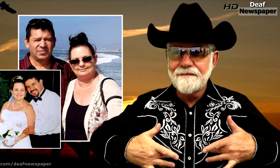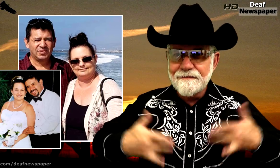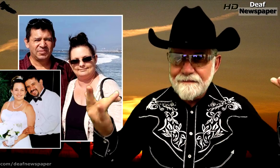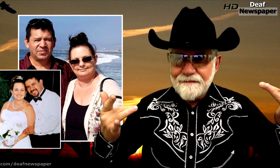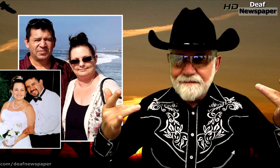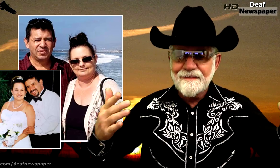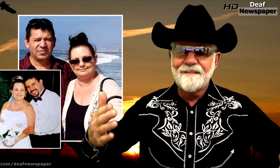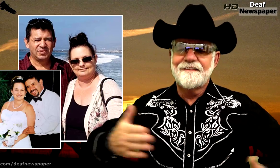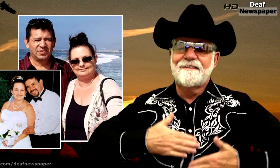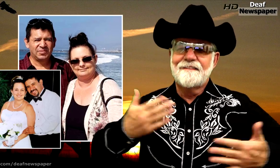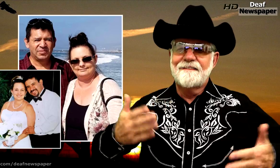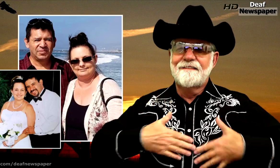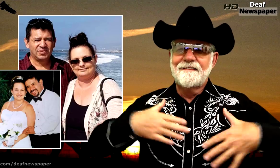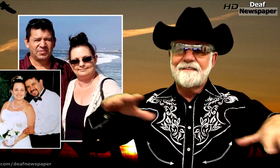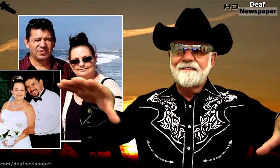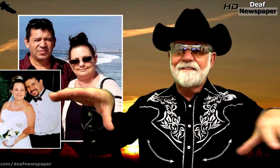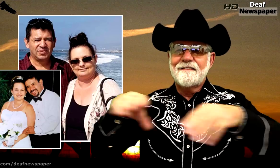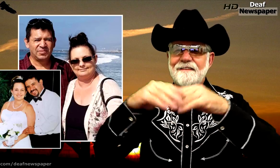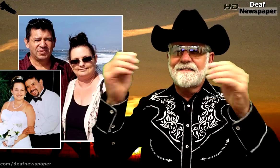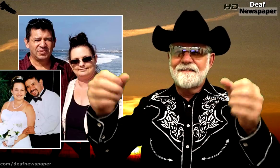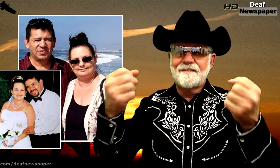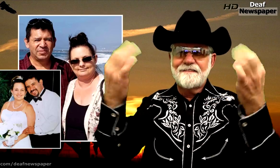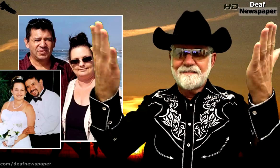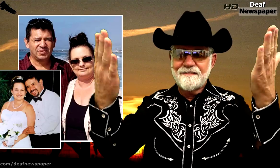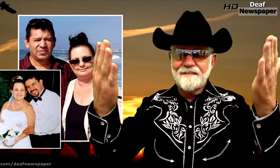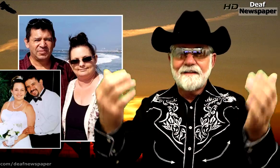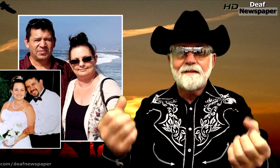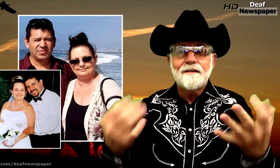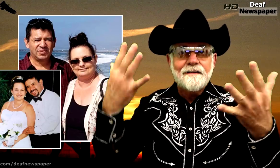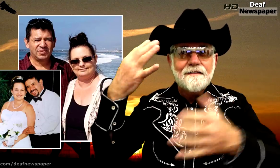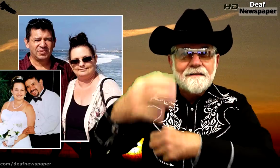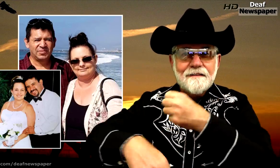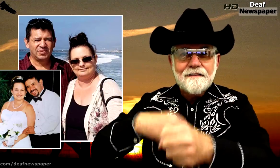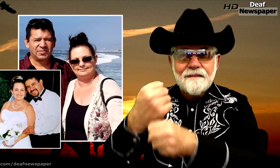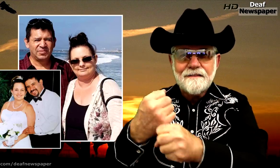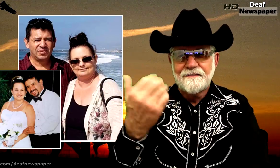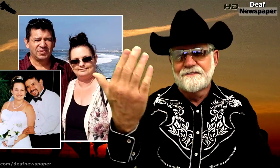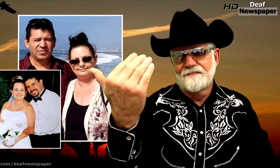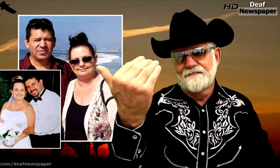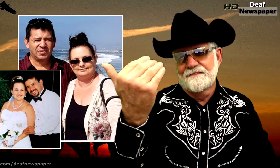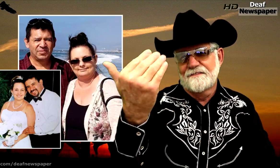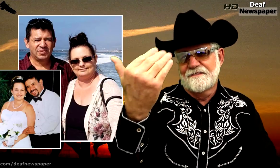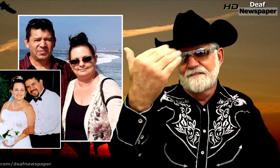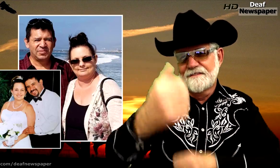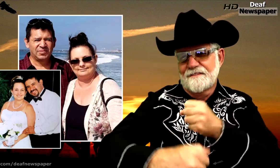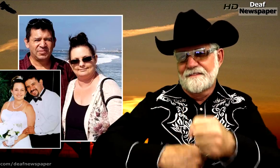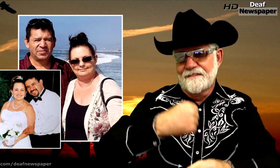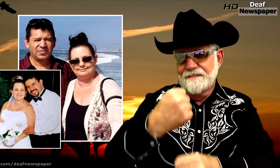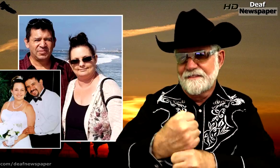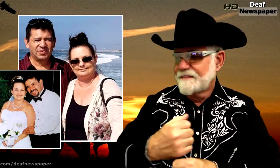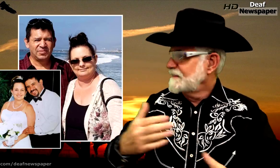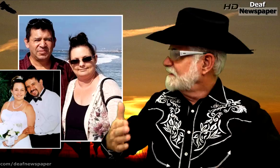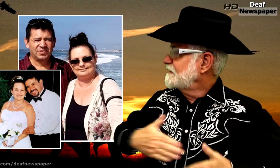Happy wedding anniversary! How many years 15 years!